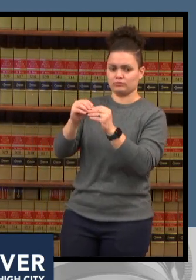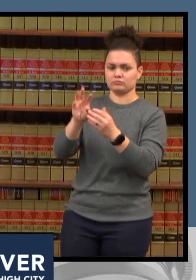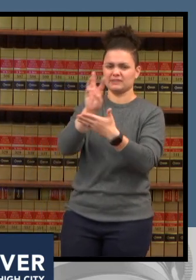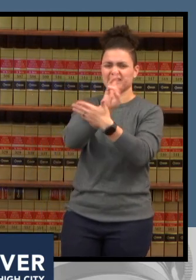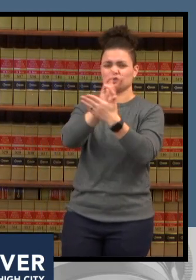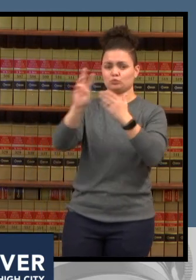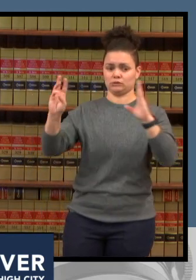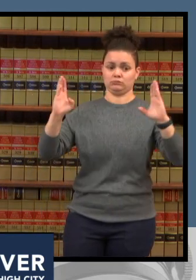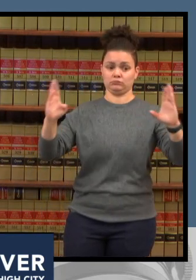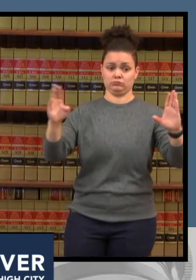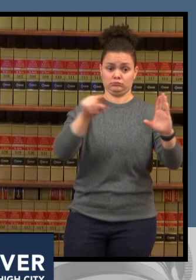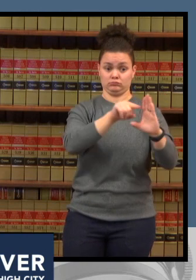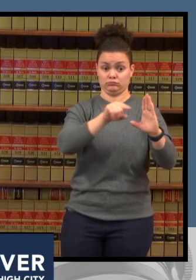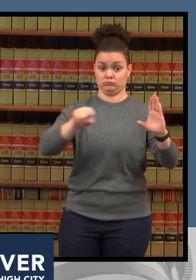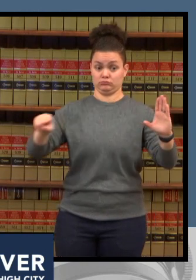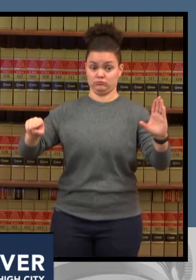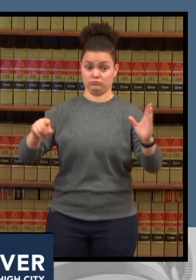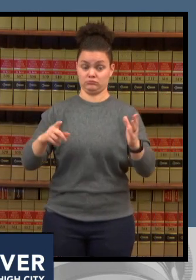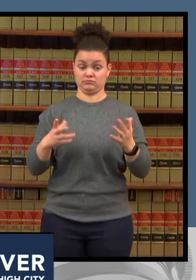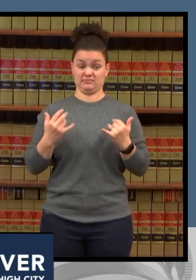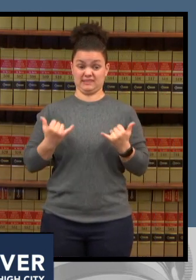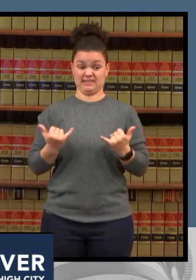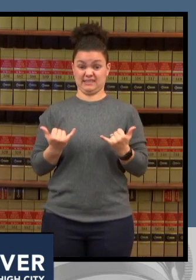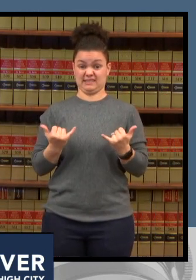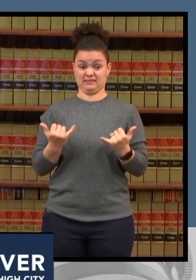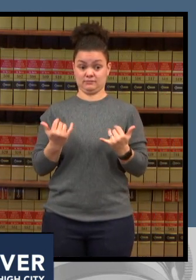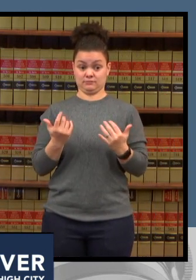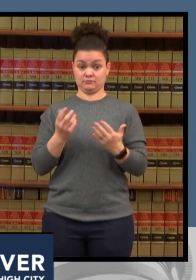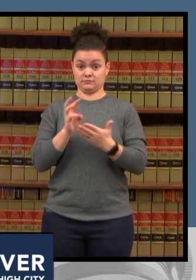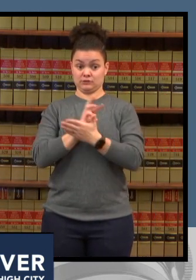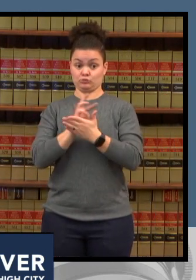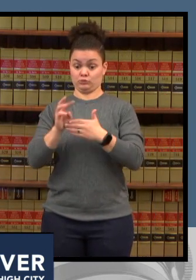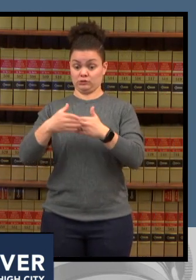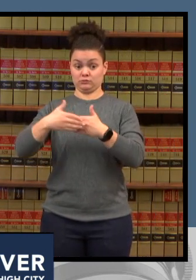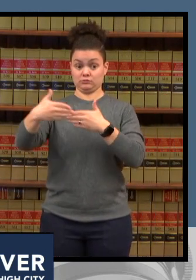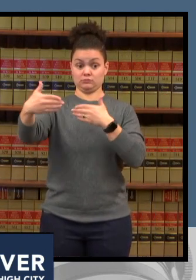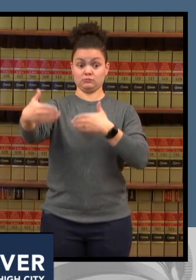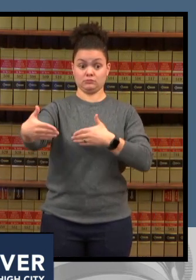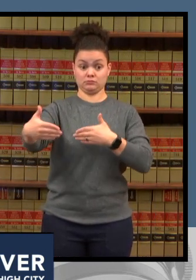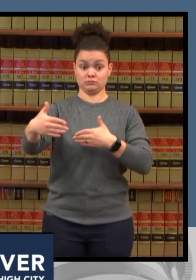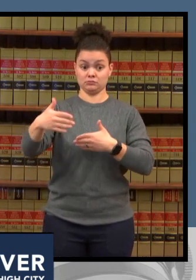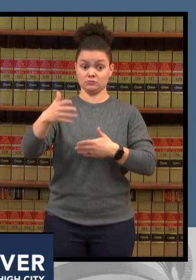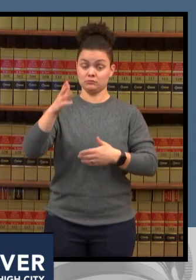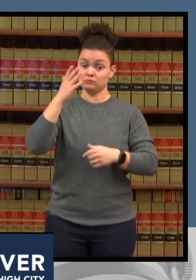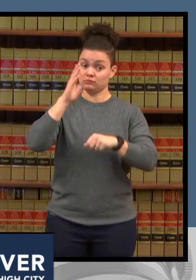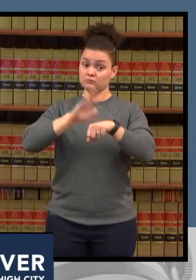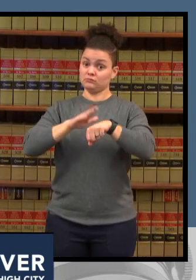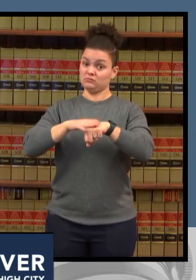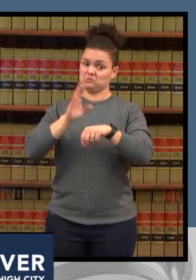point of this pandemic over the next month again we've all seen the increase of positivity among